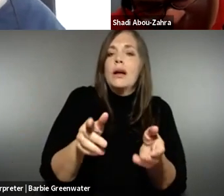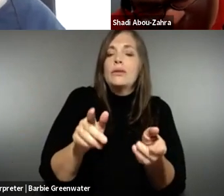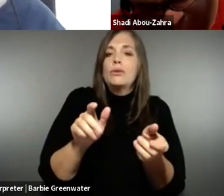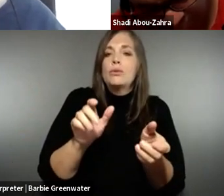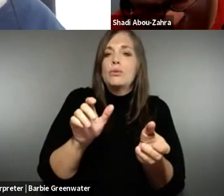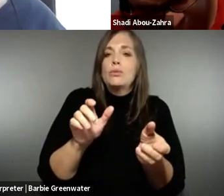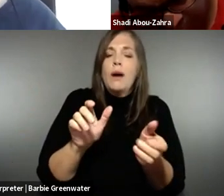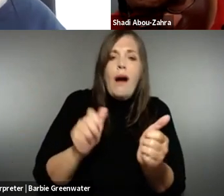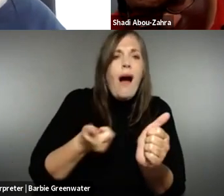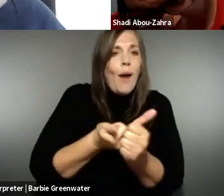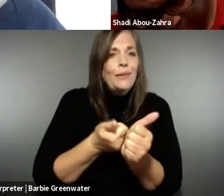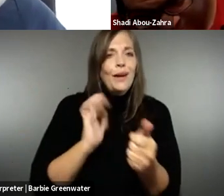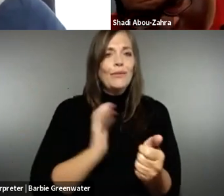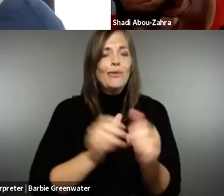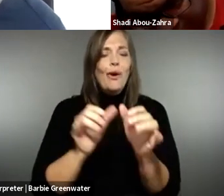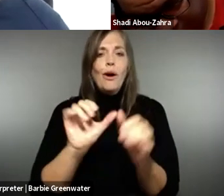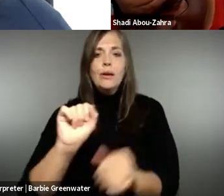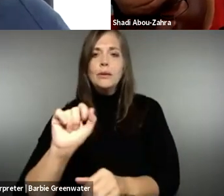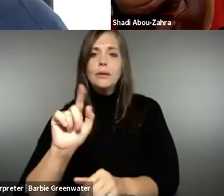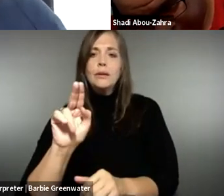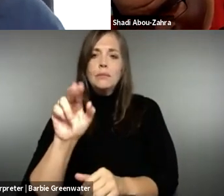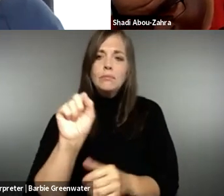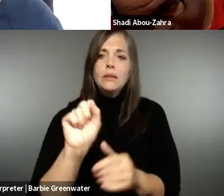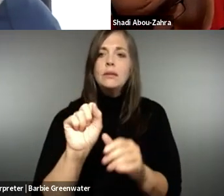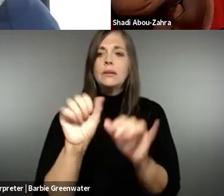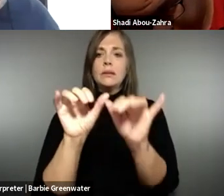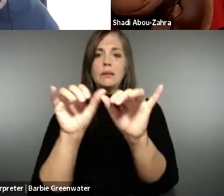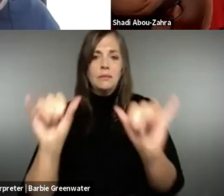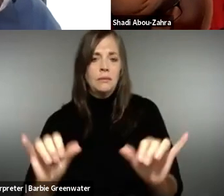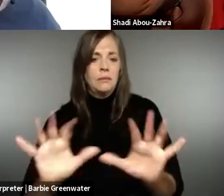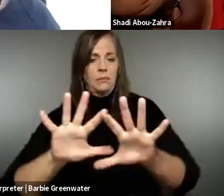to provide us a way to update our syllables